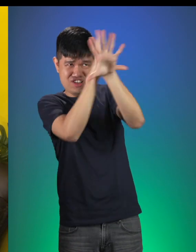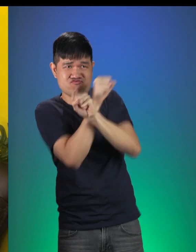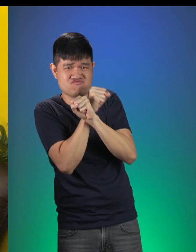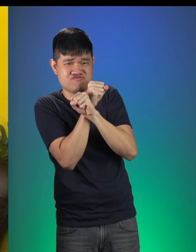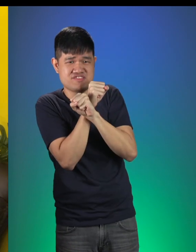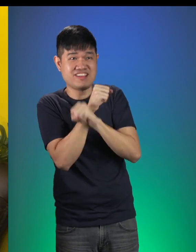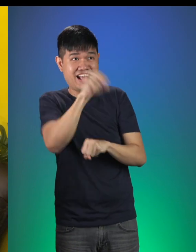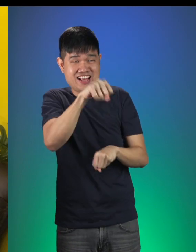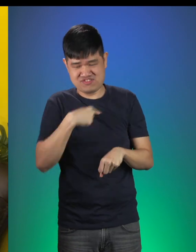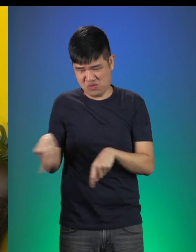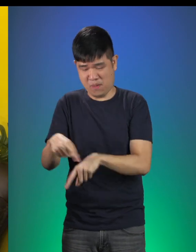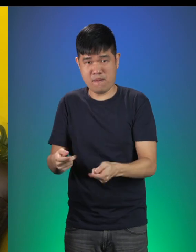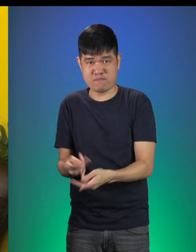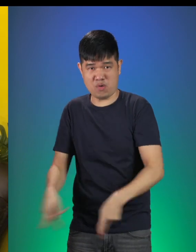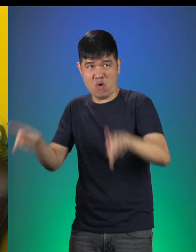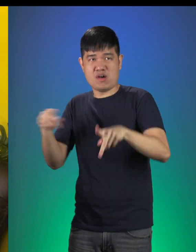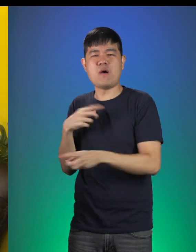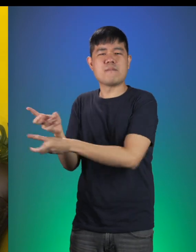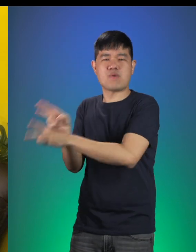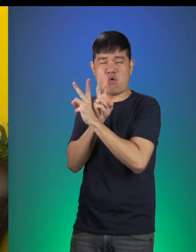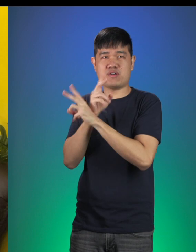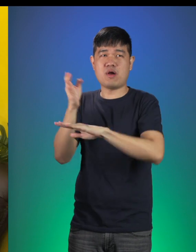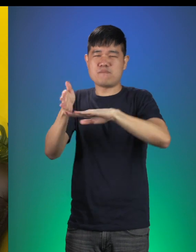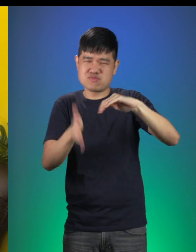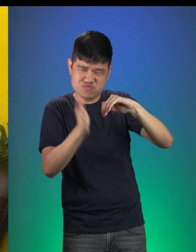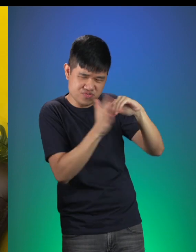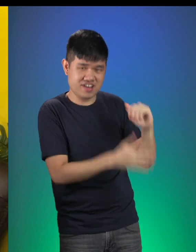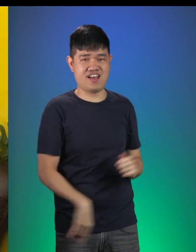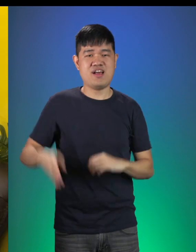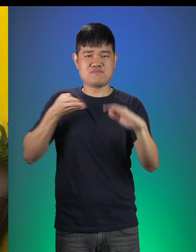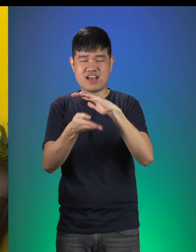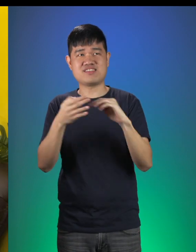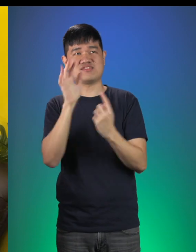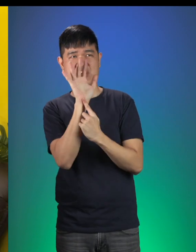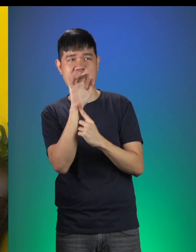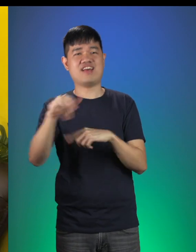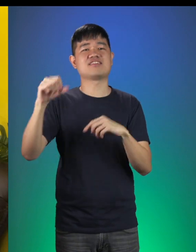Pig 2: Yeah, we borrowed this tub from the Butcher, the Baker and The Candle Stick Maker!